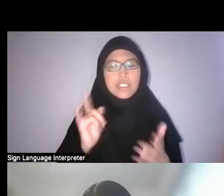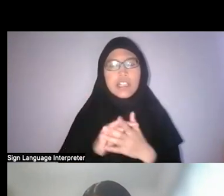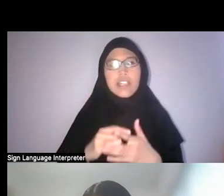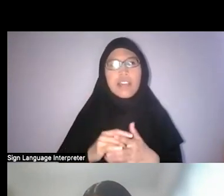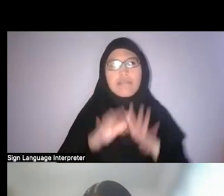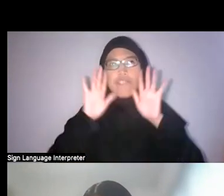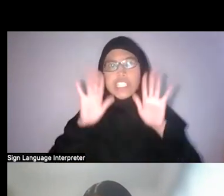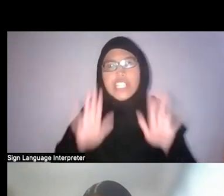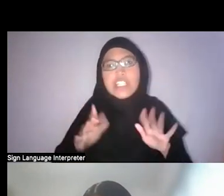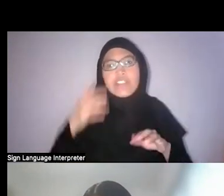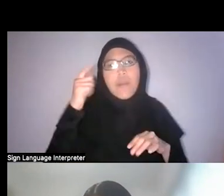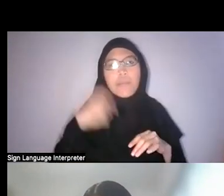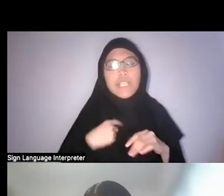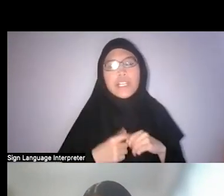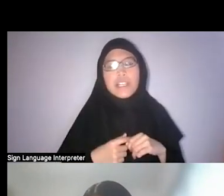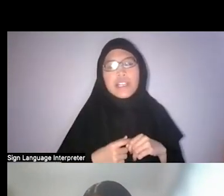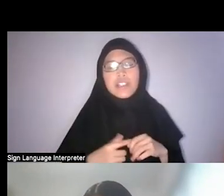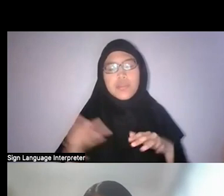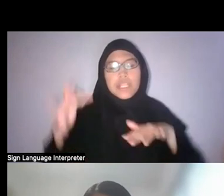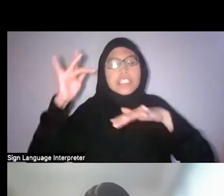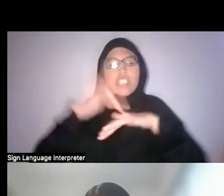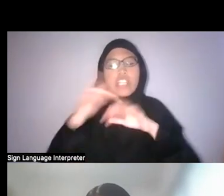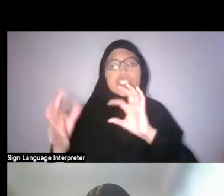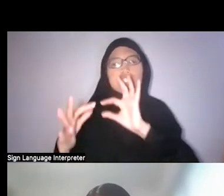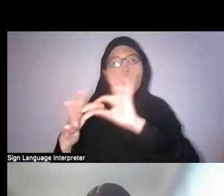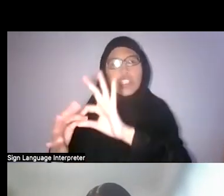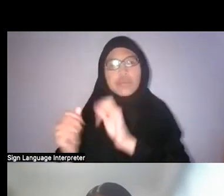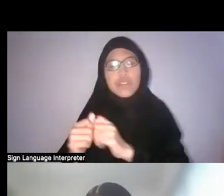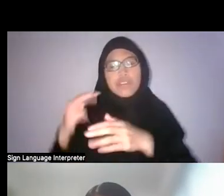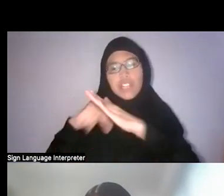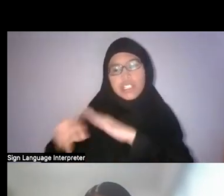being in touch with nature in a sense that it was such an experiential…